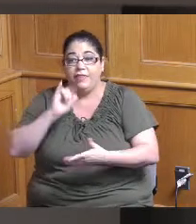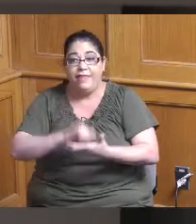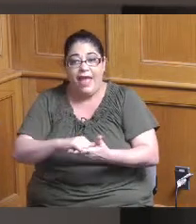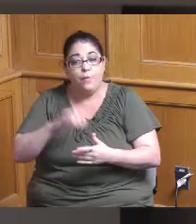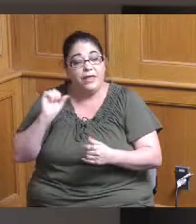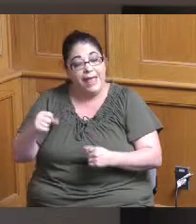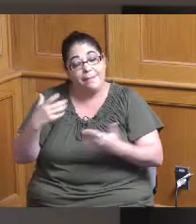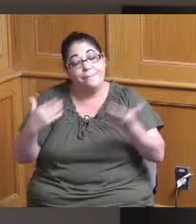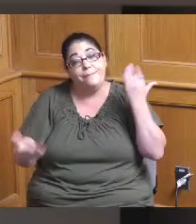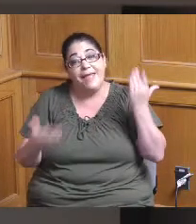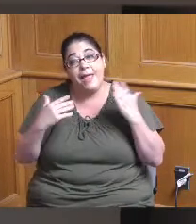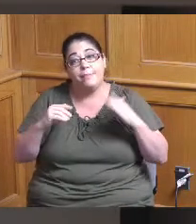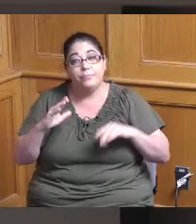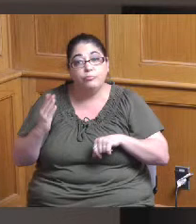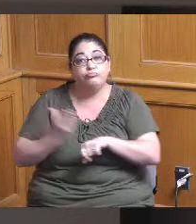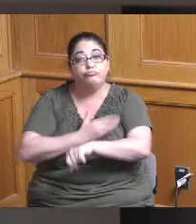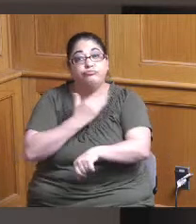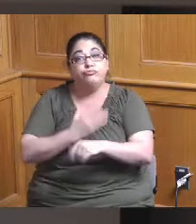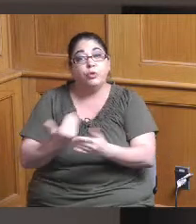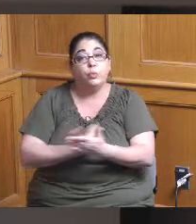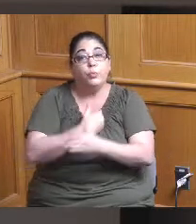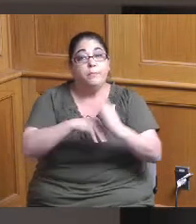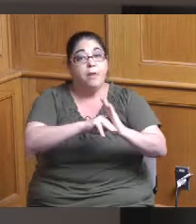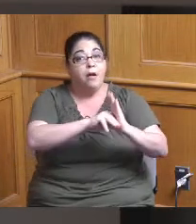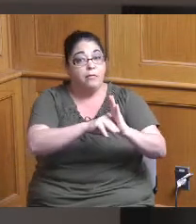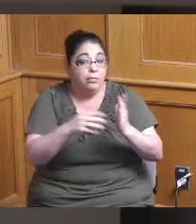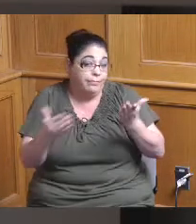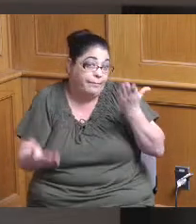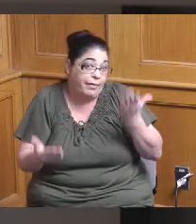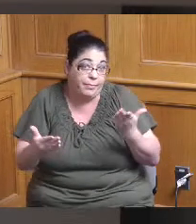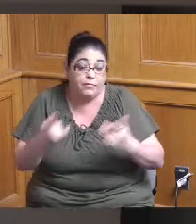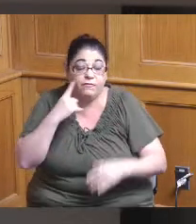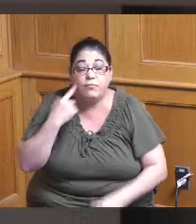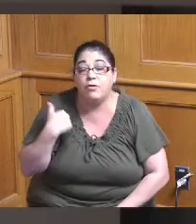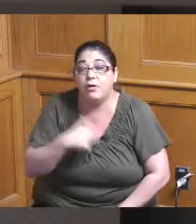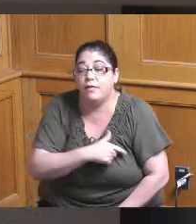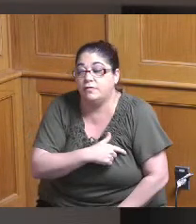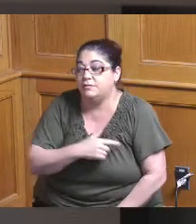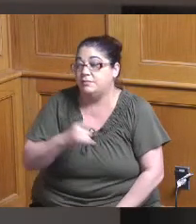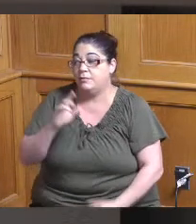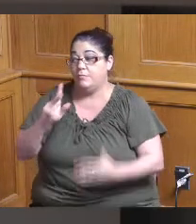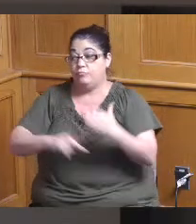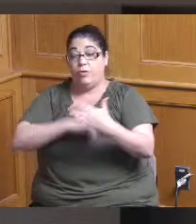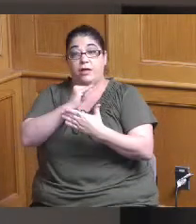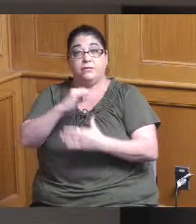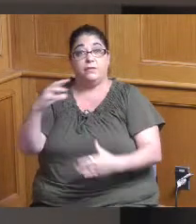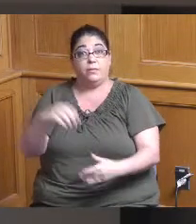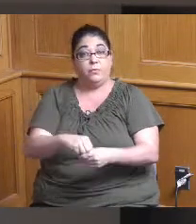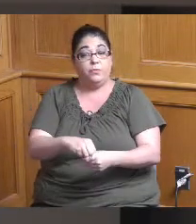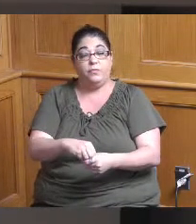for for Hamilton County what this project would result in at least as planned would be